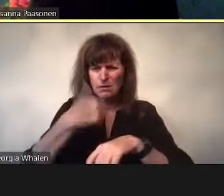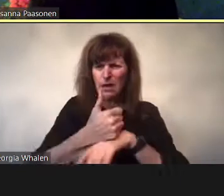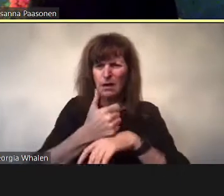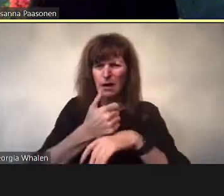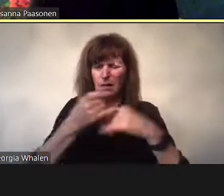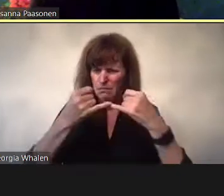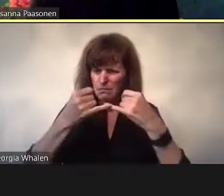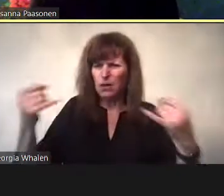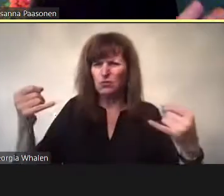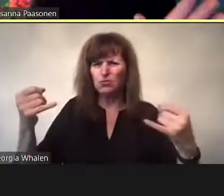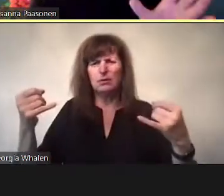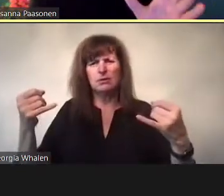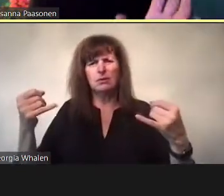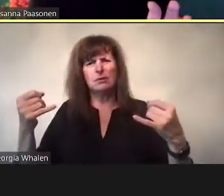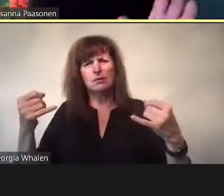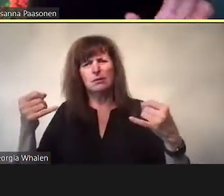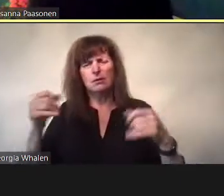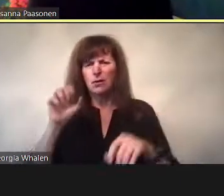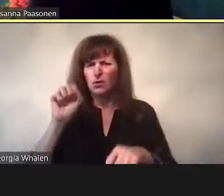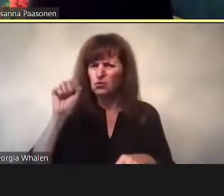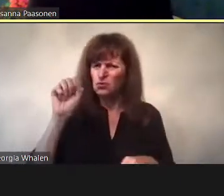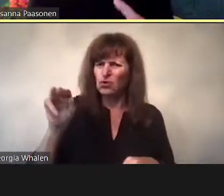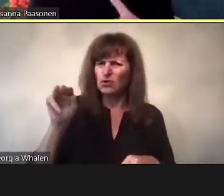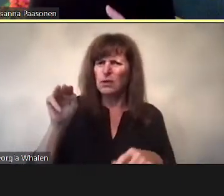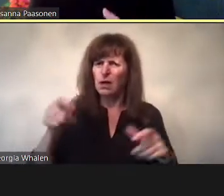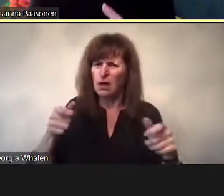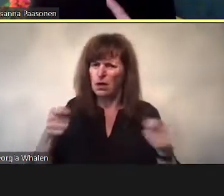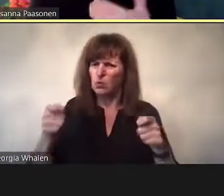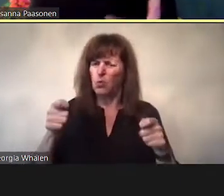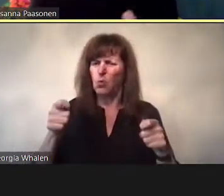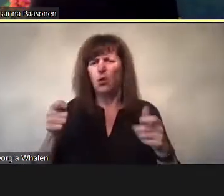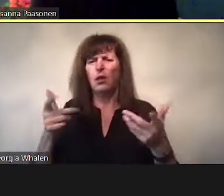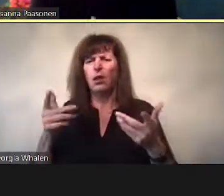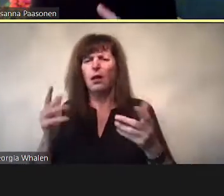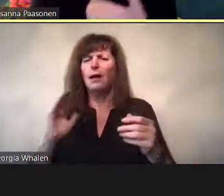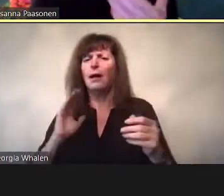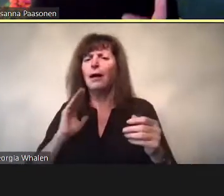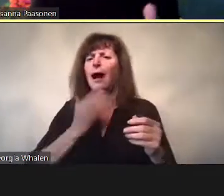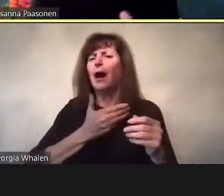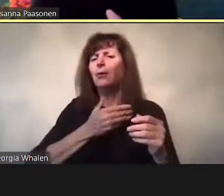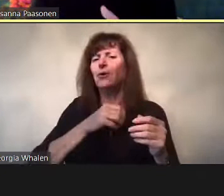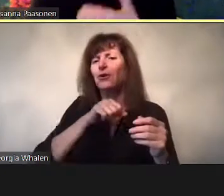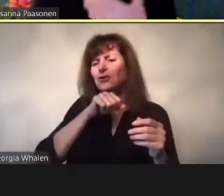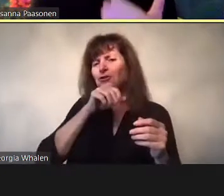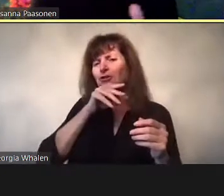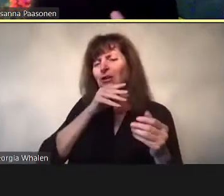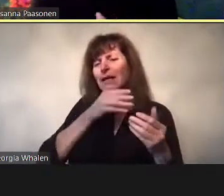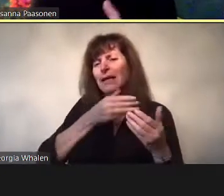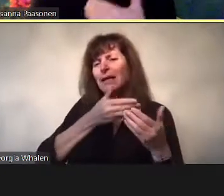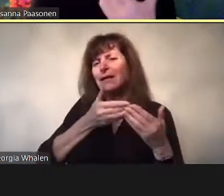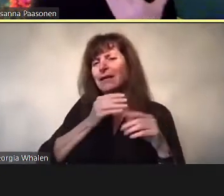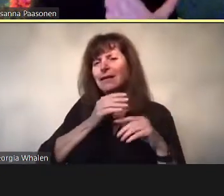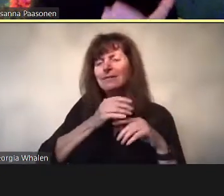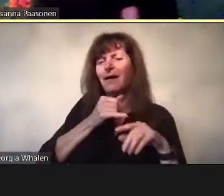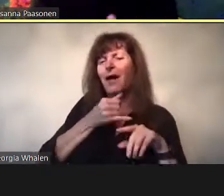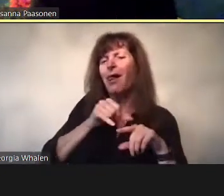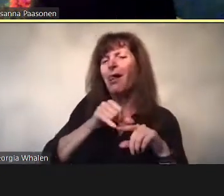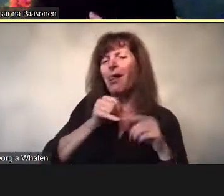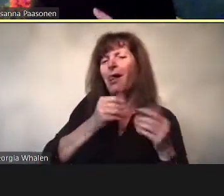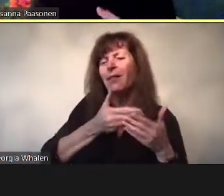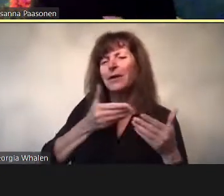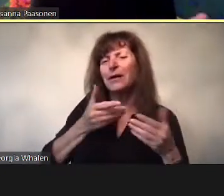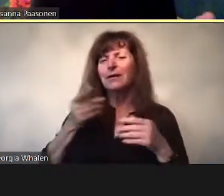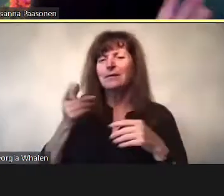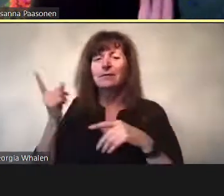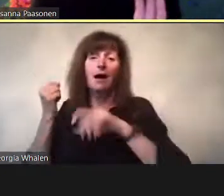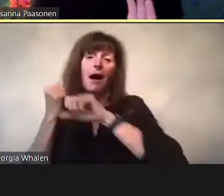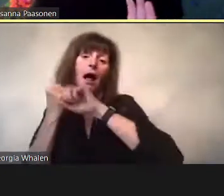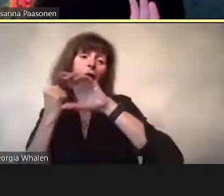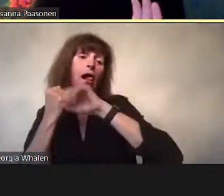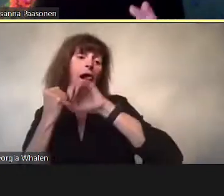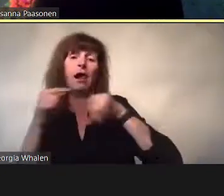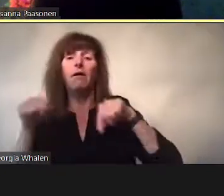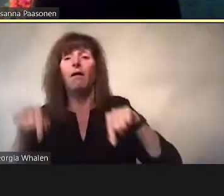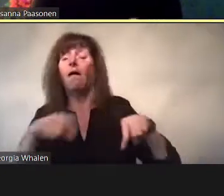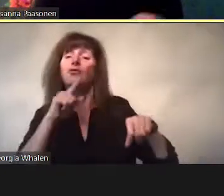What this also means is that sex and porn - all of this happens in the name of safety -